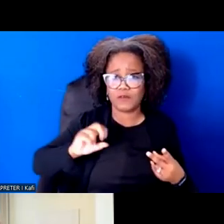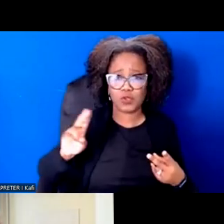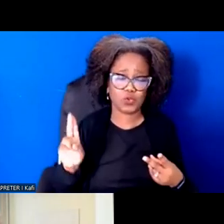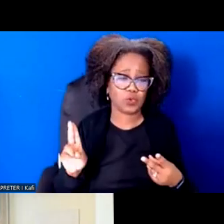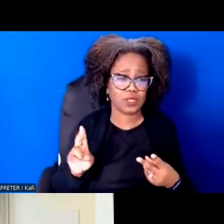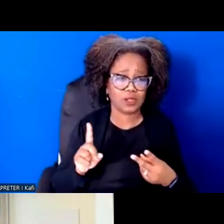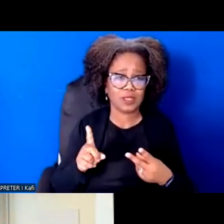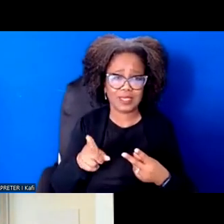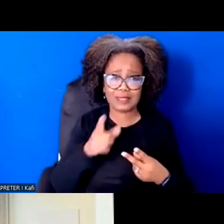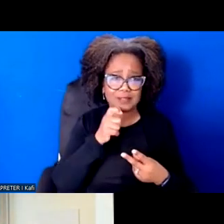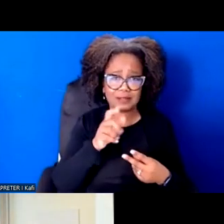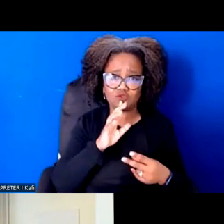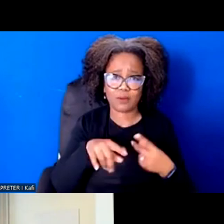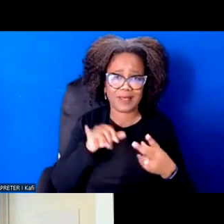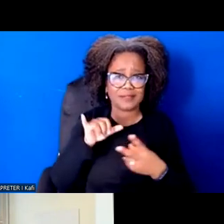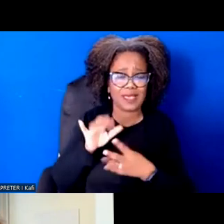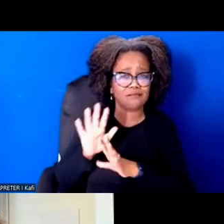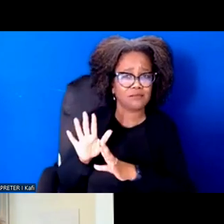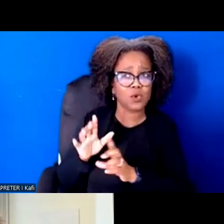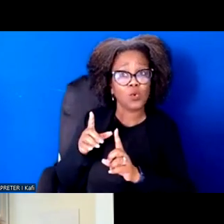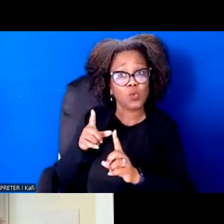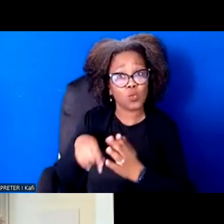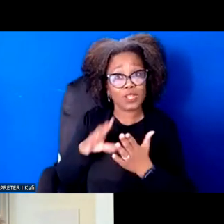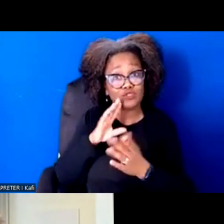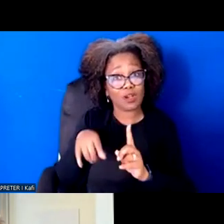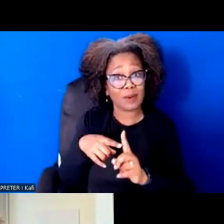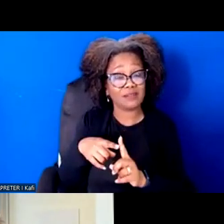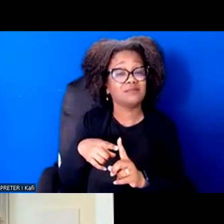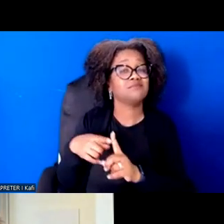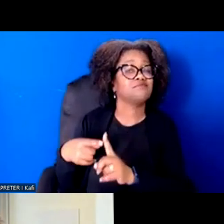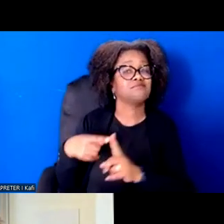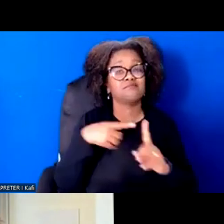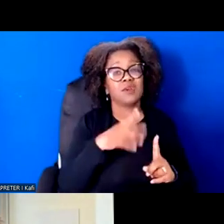We're going to build a rocket ship the length of a football field.